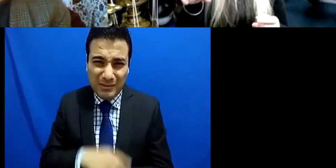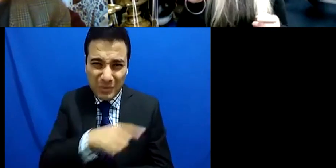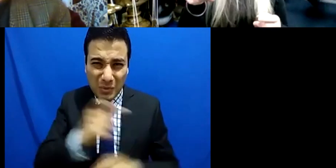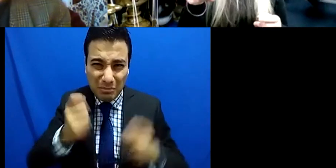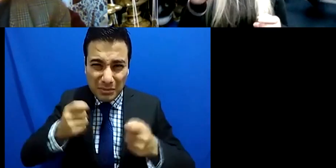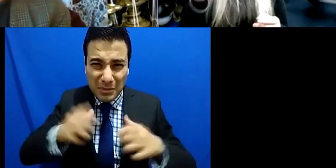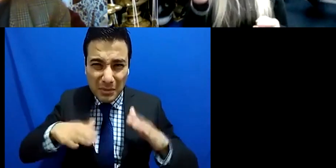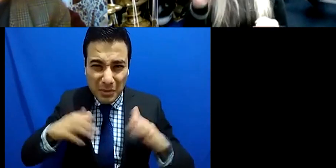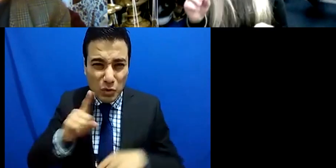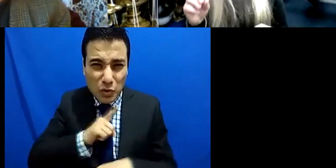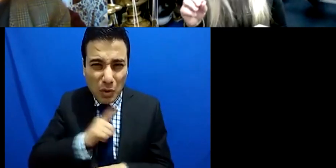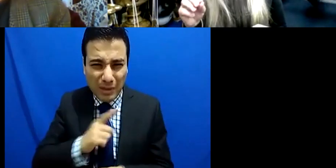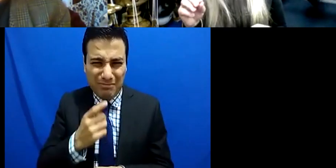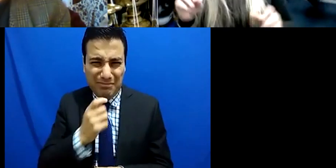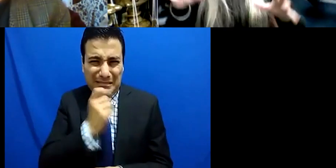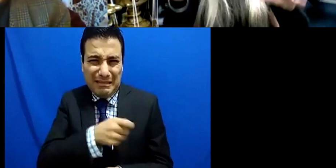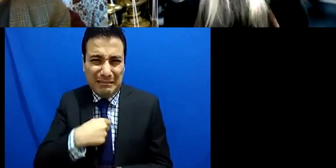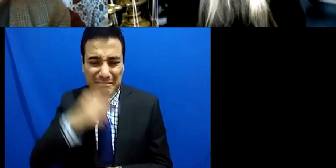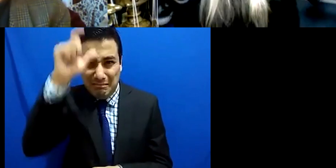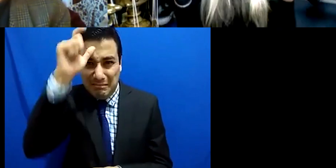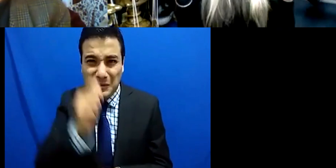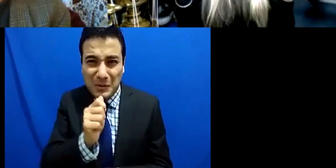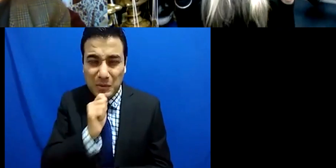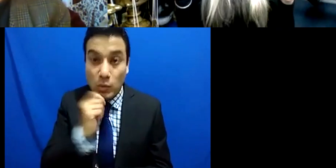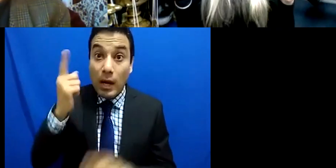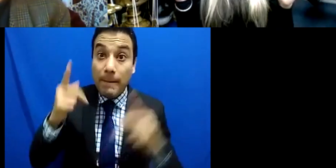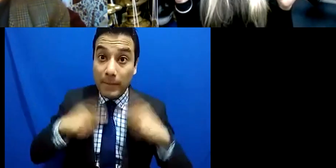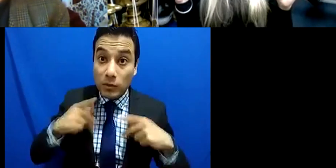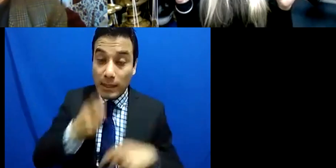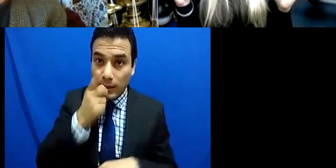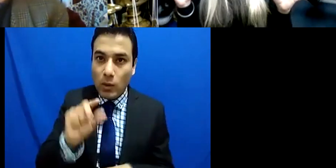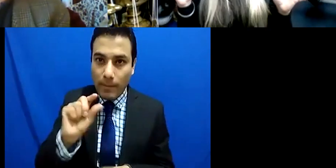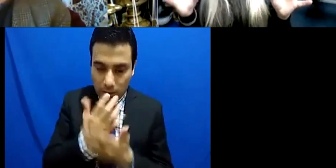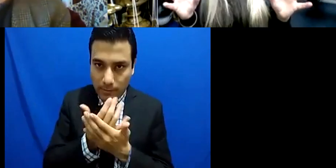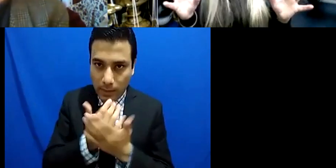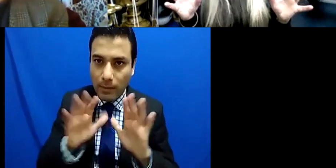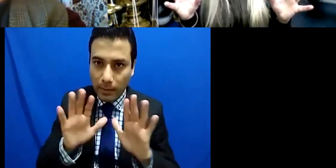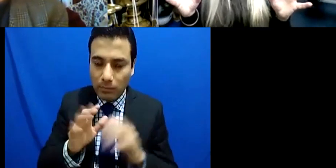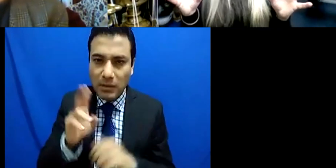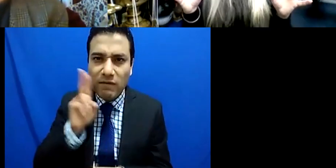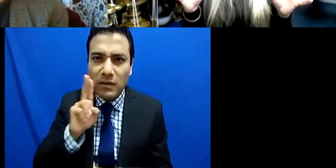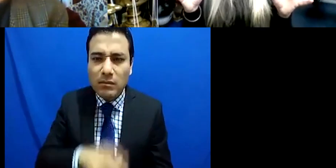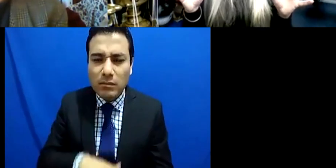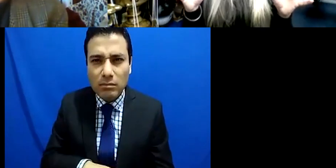actually said well hold on a second let's step back here because if we are now going to start